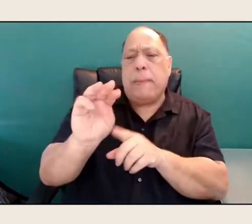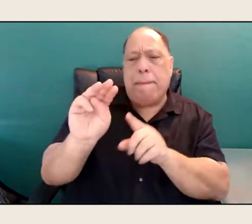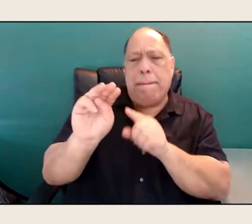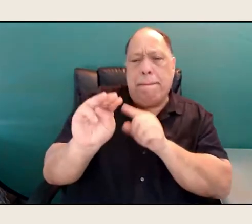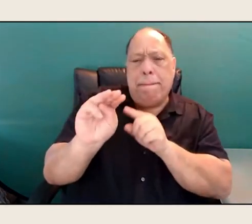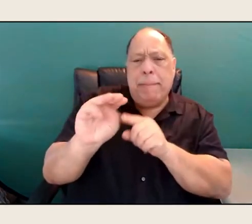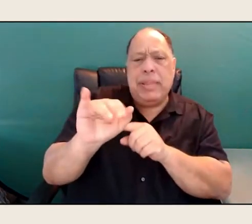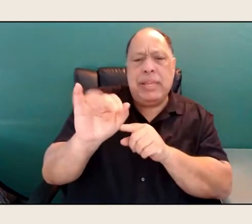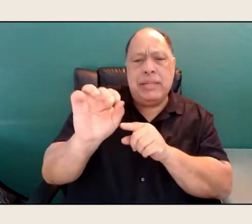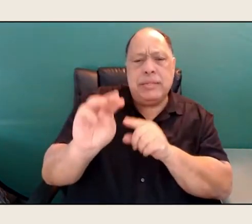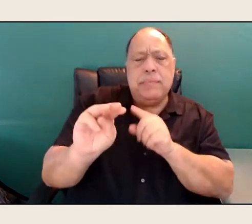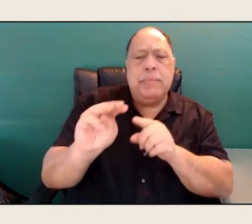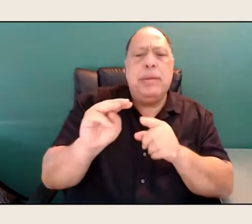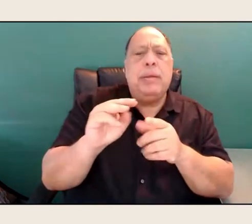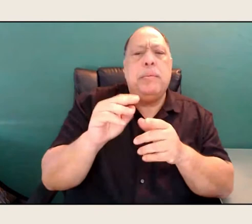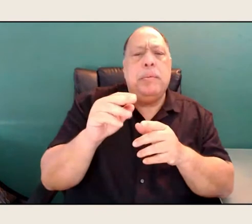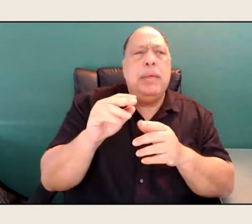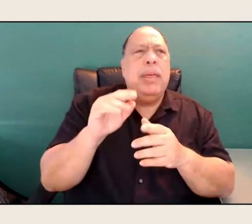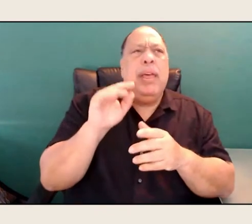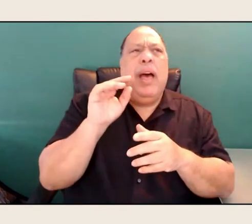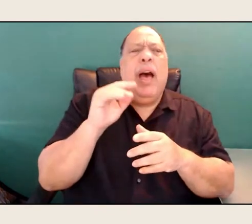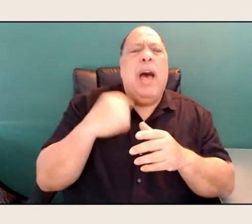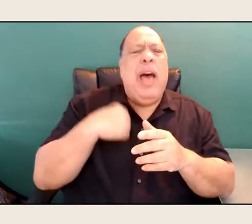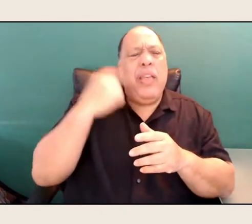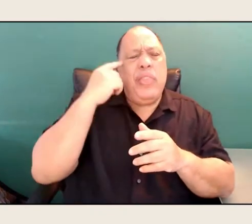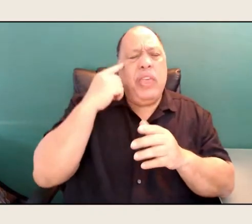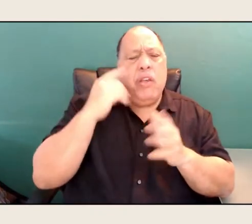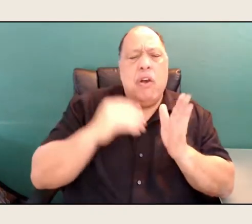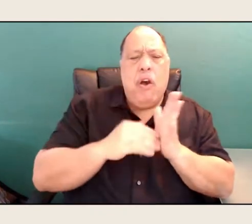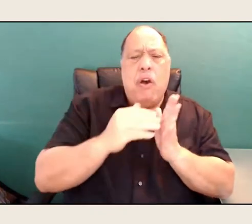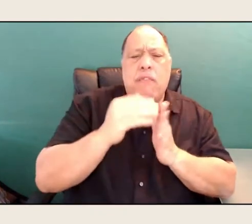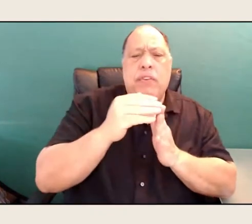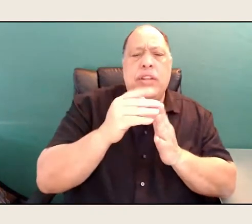and I think often about the gift for myself